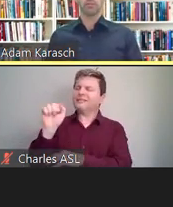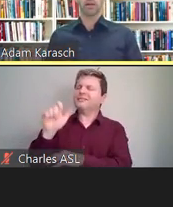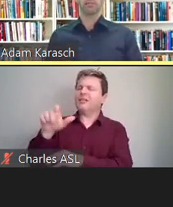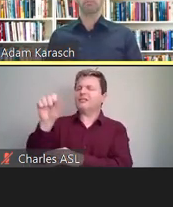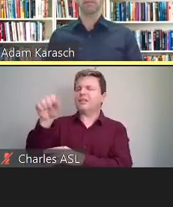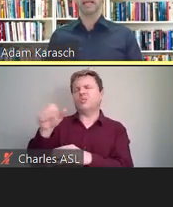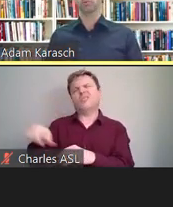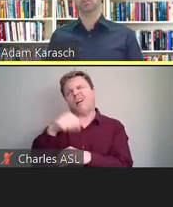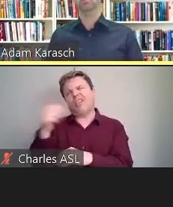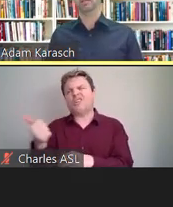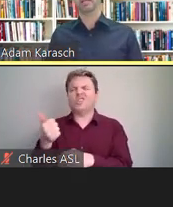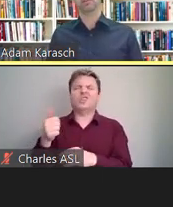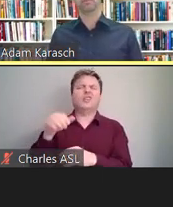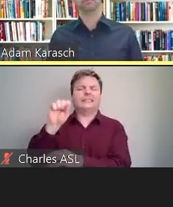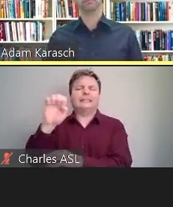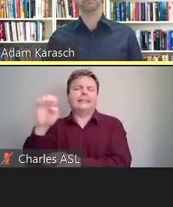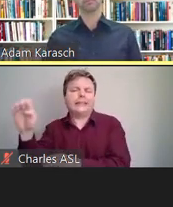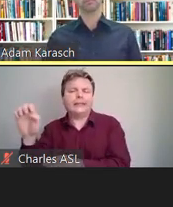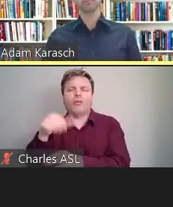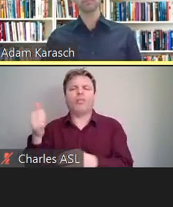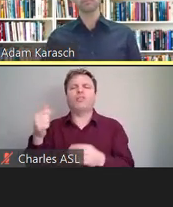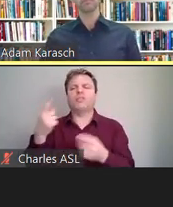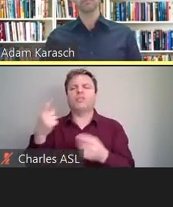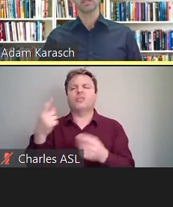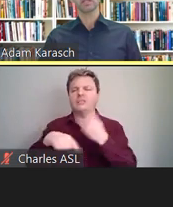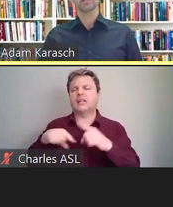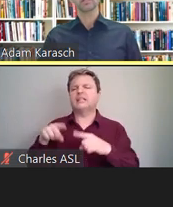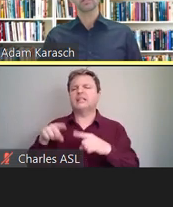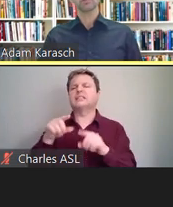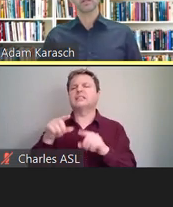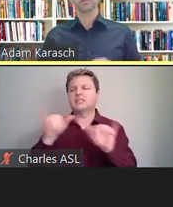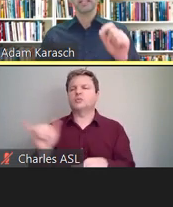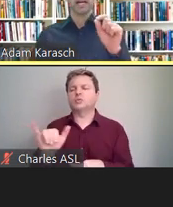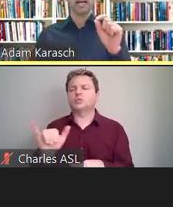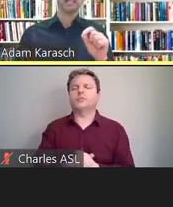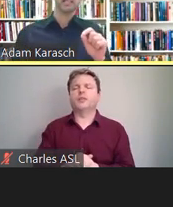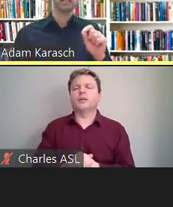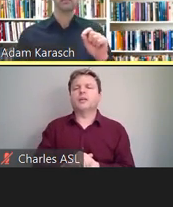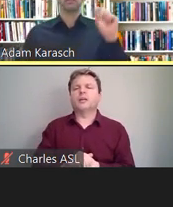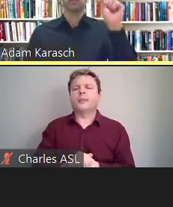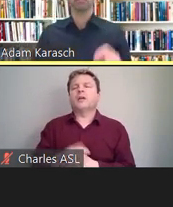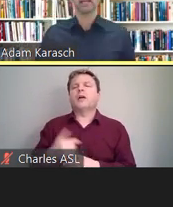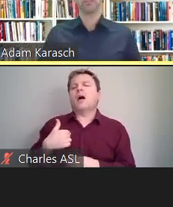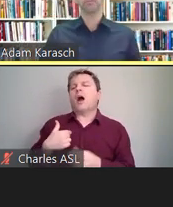of manual communication. So what I tried to highlight in these past three,